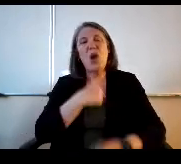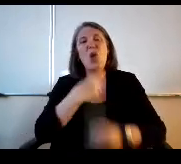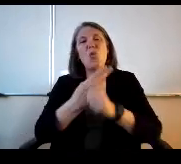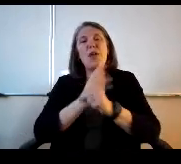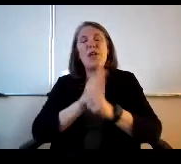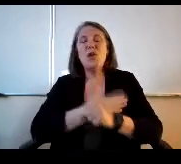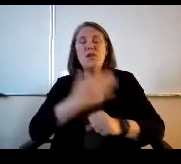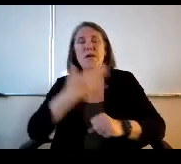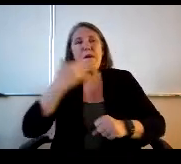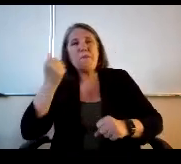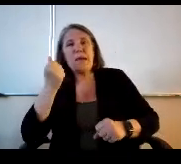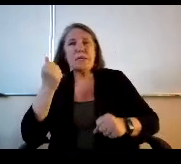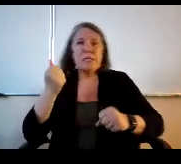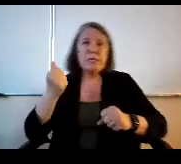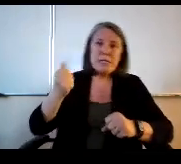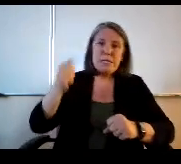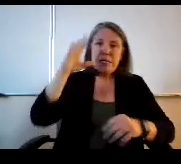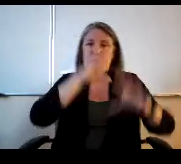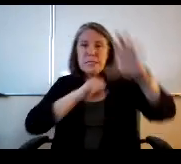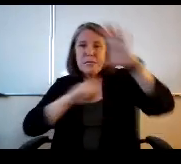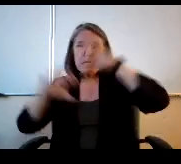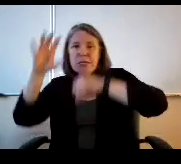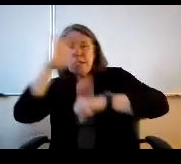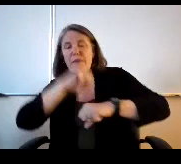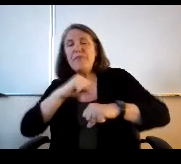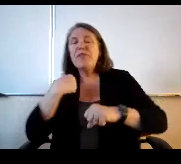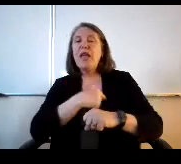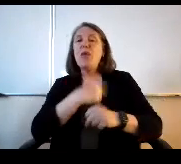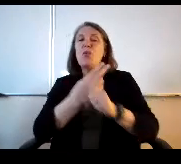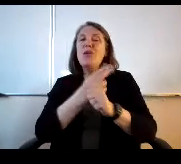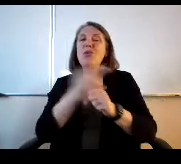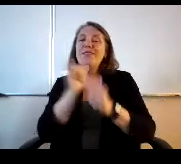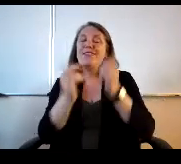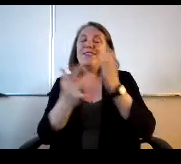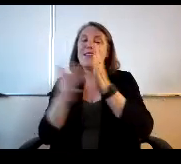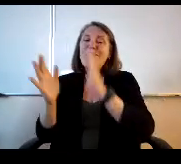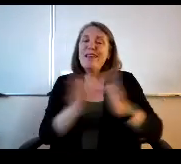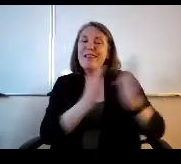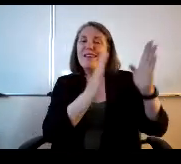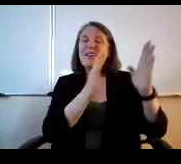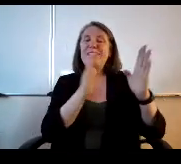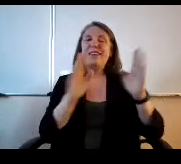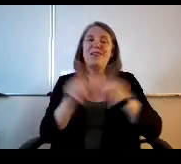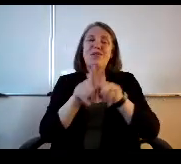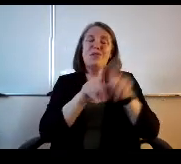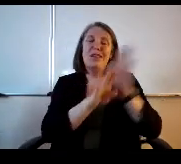educated guesses and we use the same technique as we developed. All of these budgets,